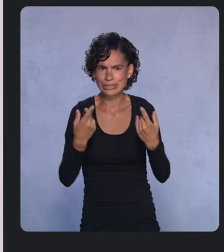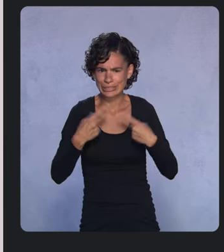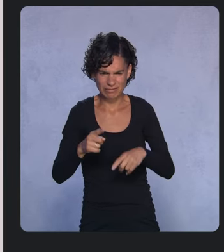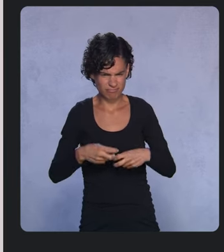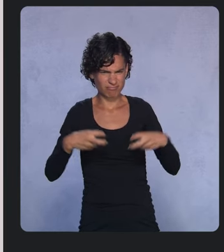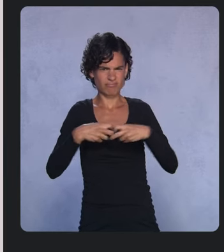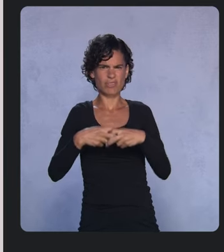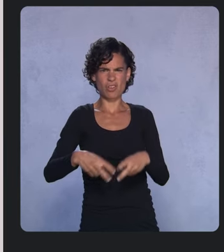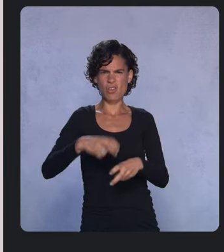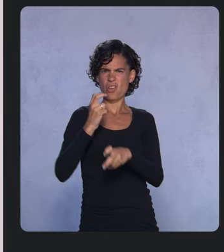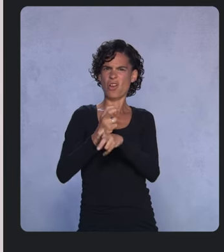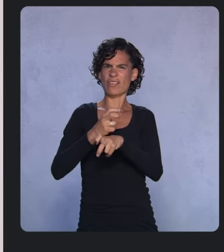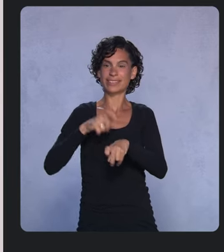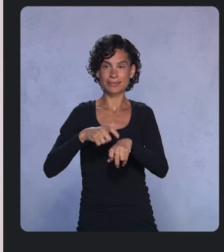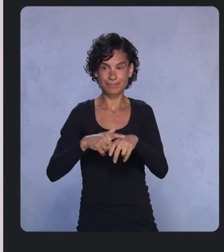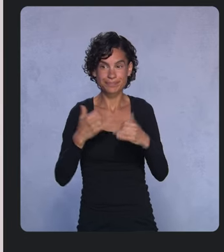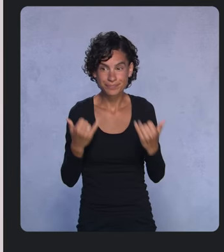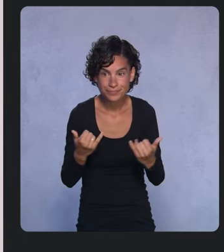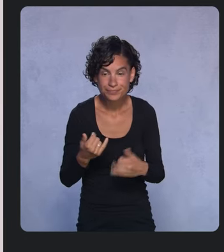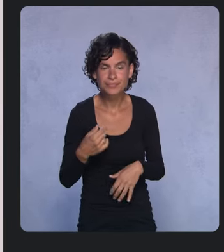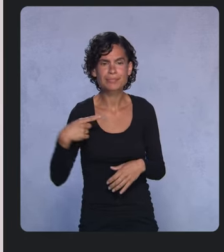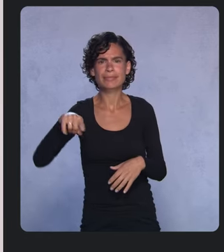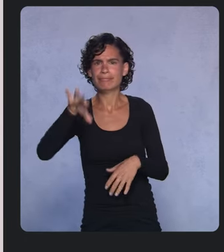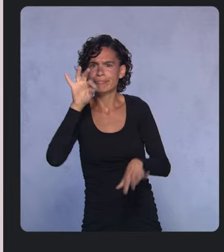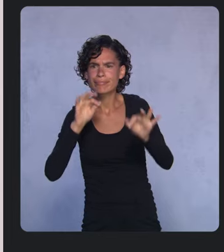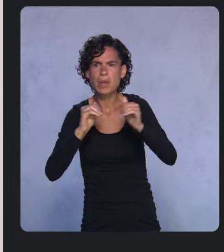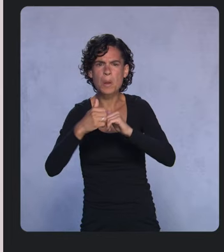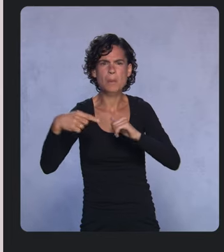You’ve also found ways to continue to collaborate during this time.